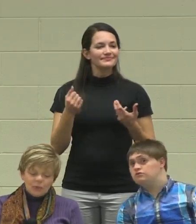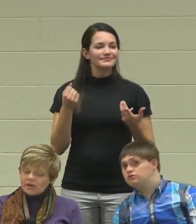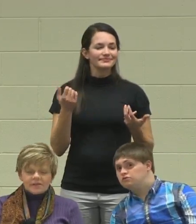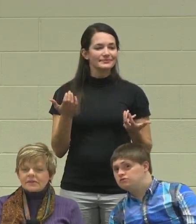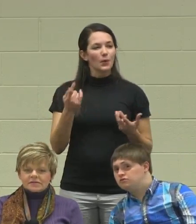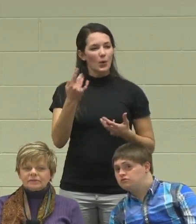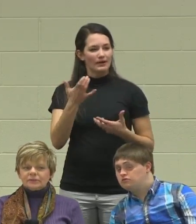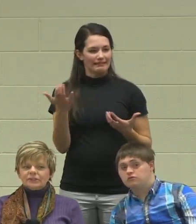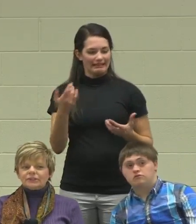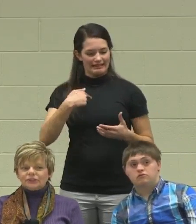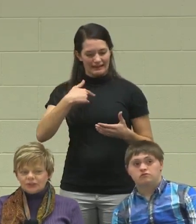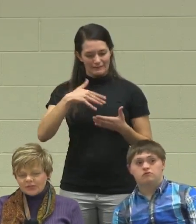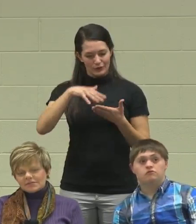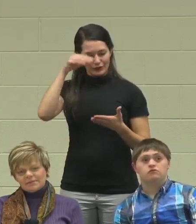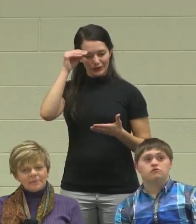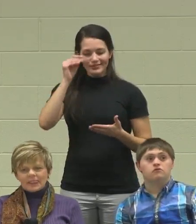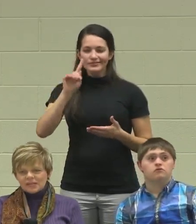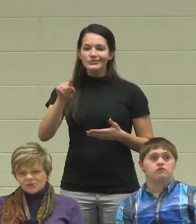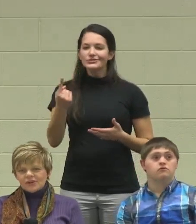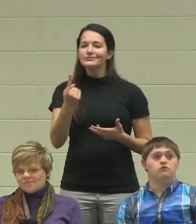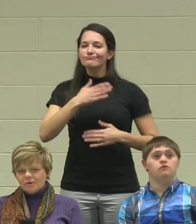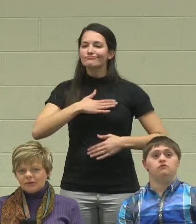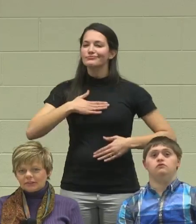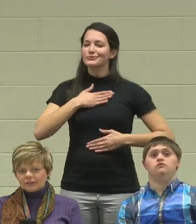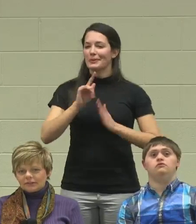One of the things I've learned to just enjoy the moment.